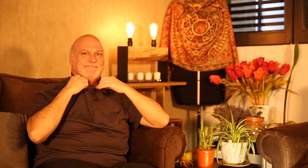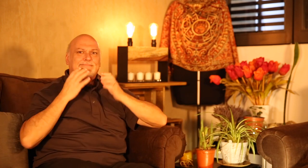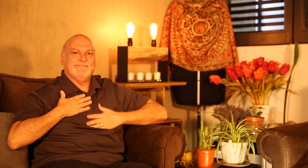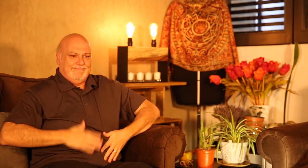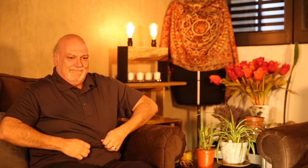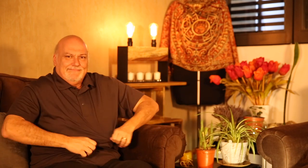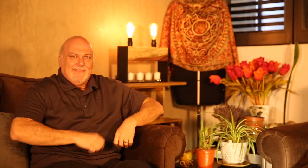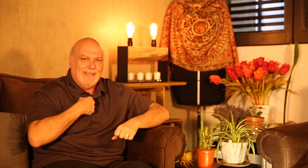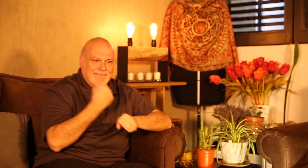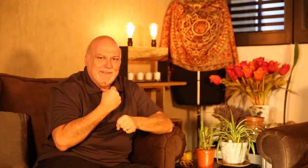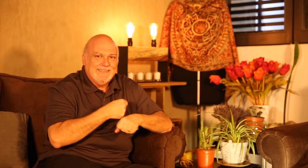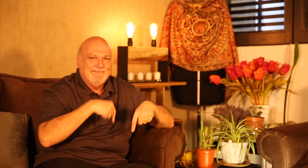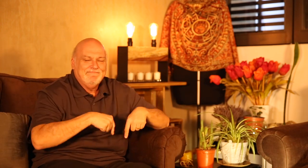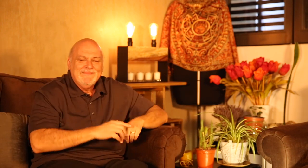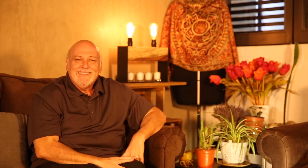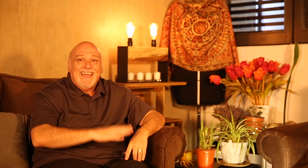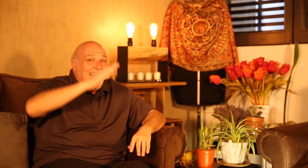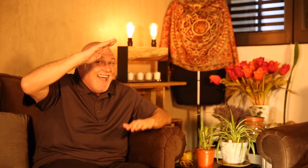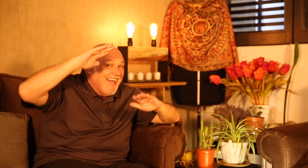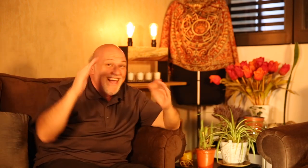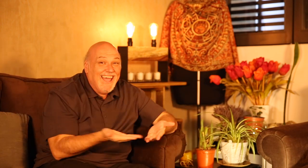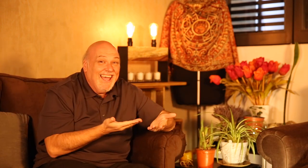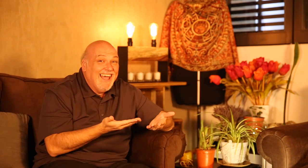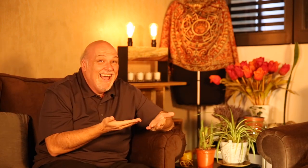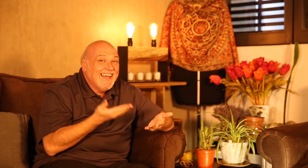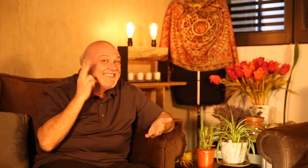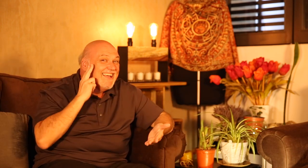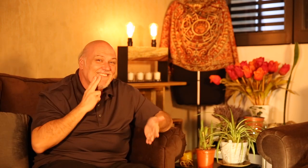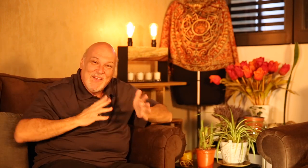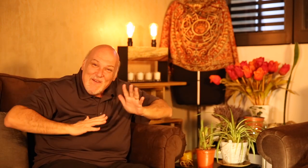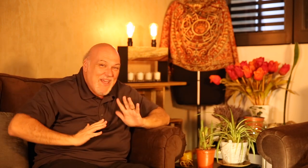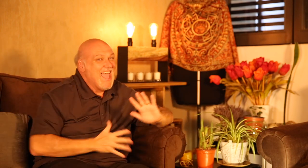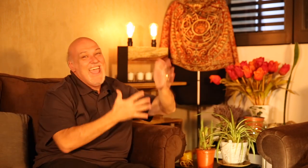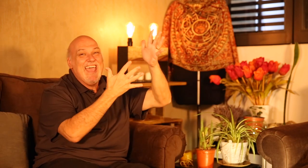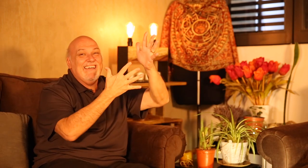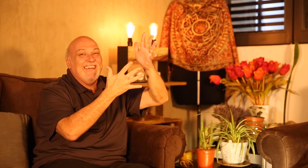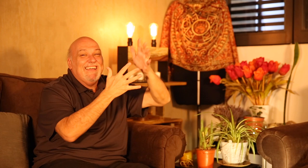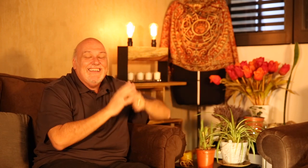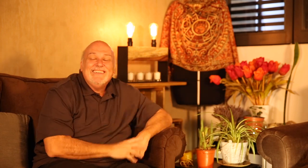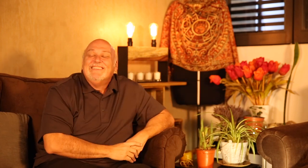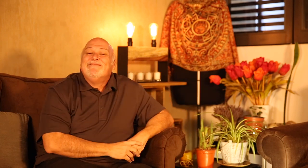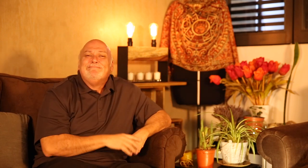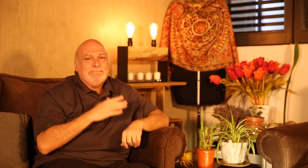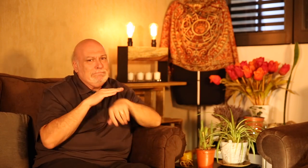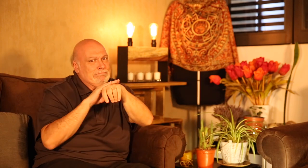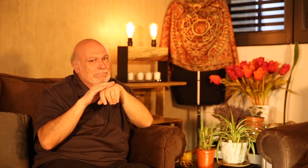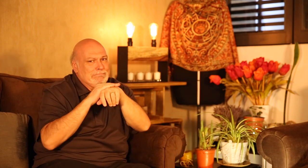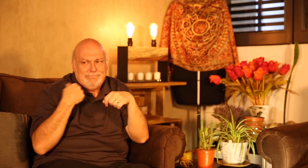Now, back to work! Welcome to DeafWaves! Sorry, you caught me wrapped in blankets!